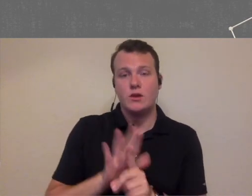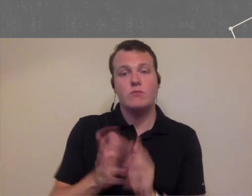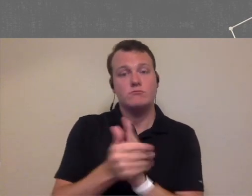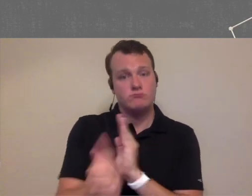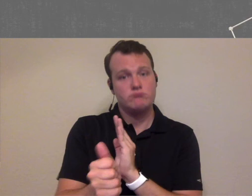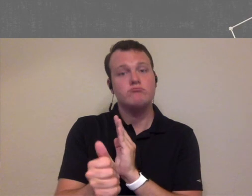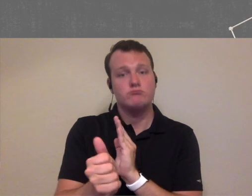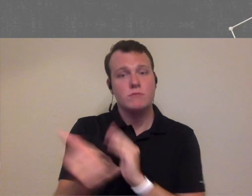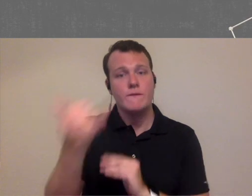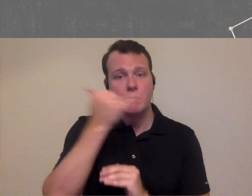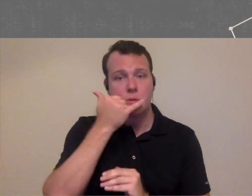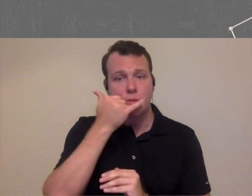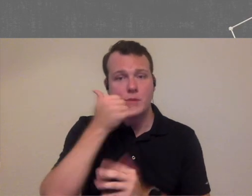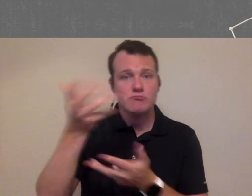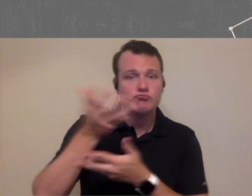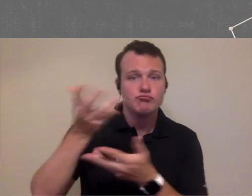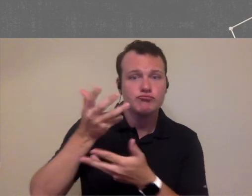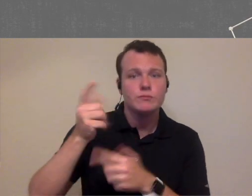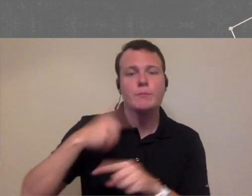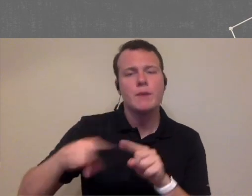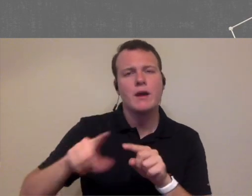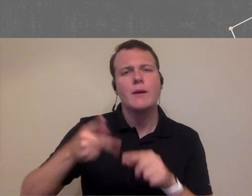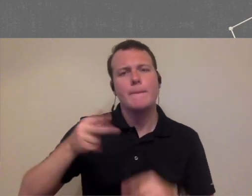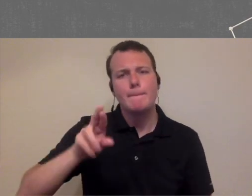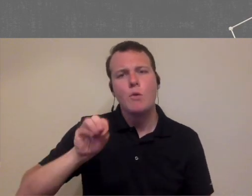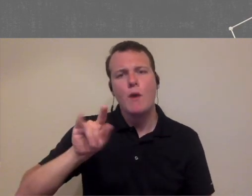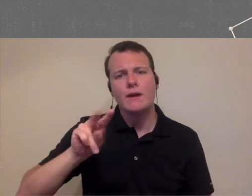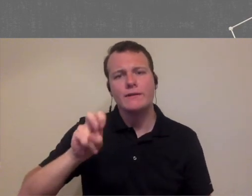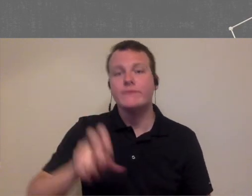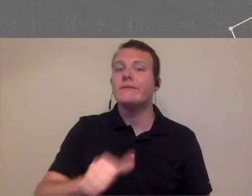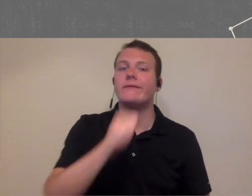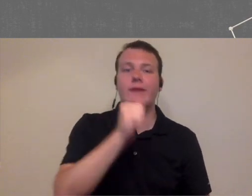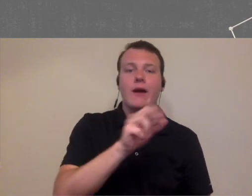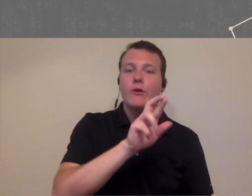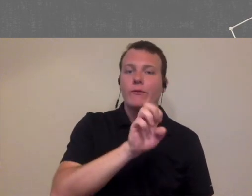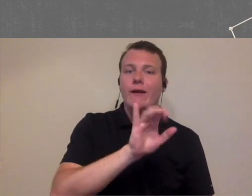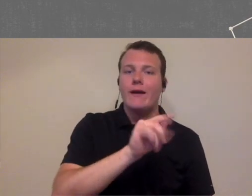but for much more proactive versus sort of a reactive with with appointment